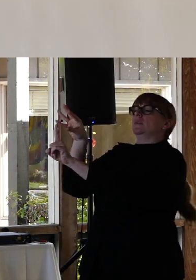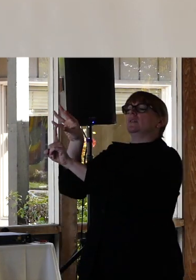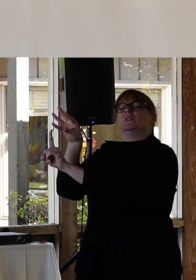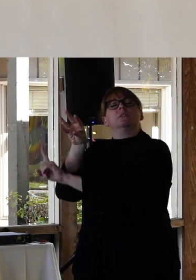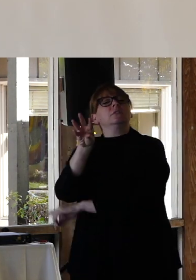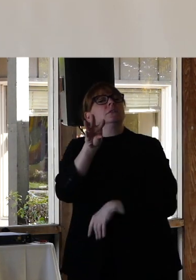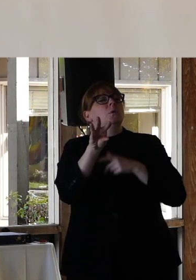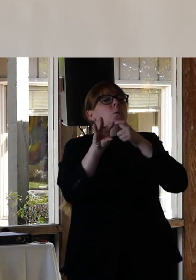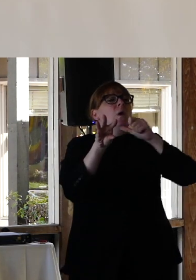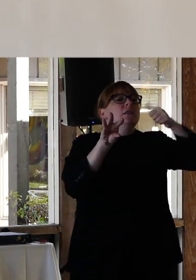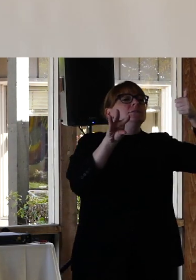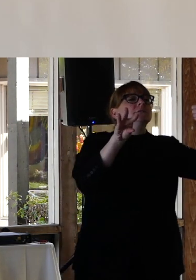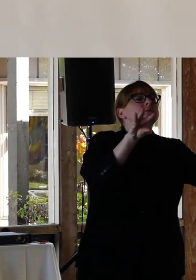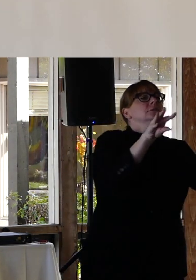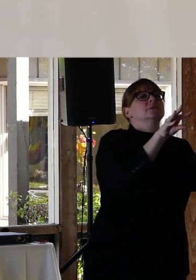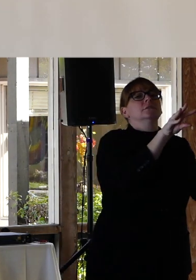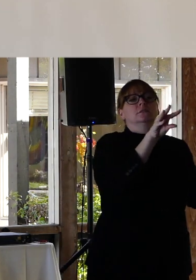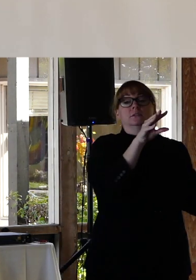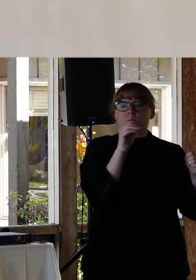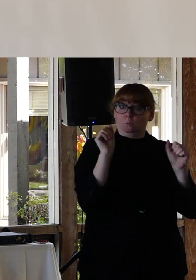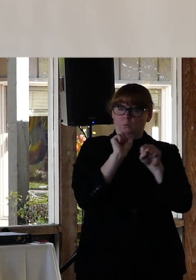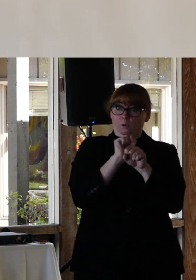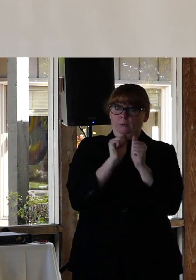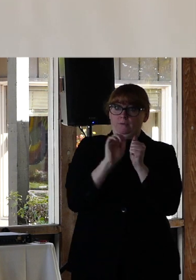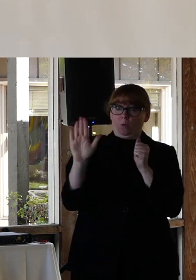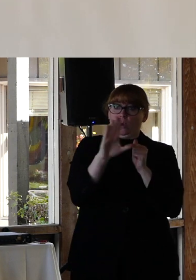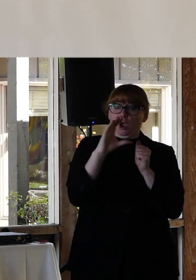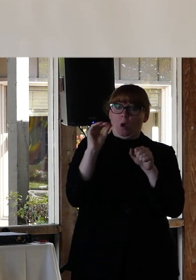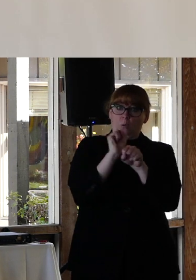When you're with your co-workers for example who might have different identities